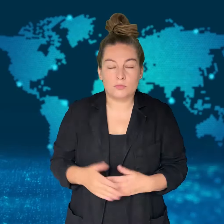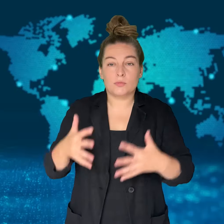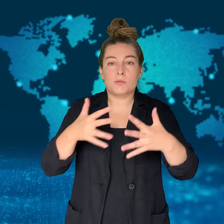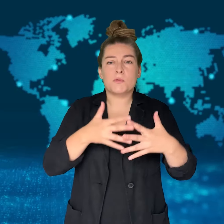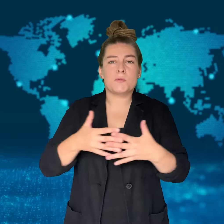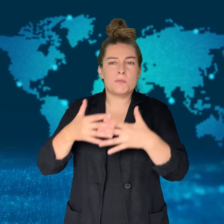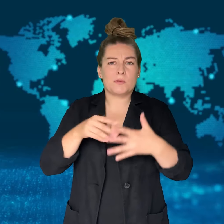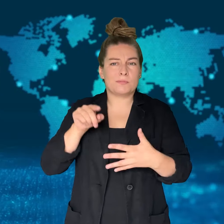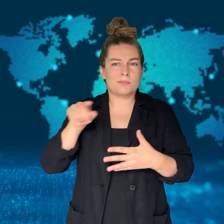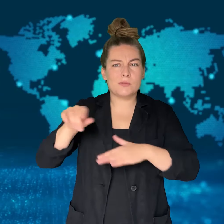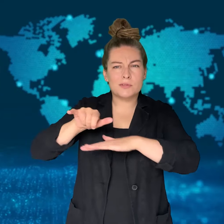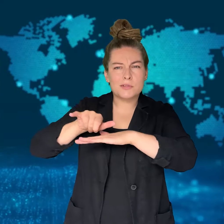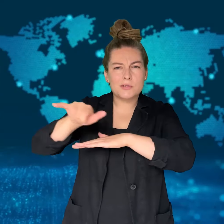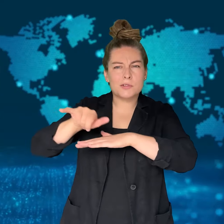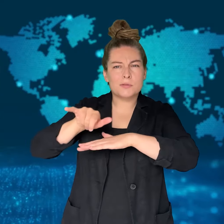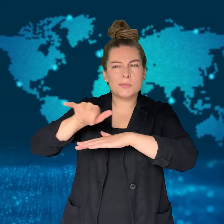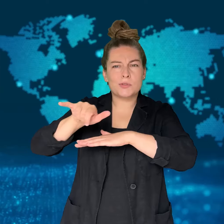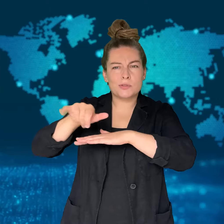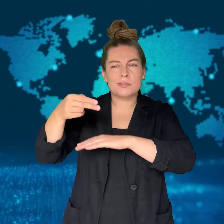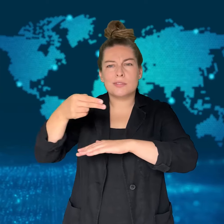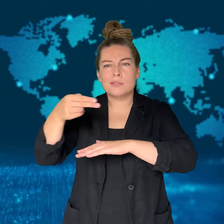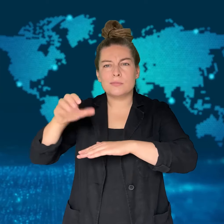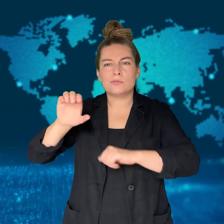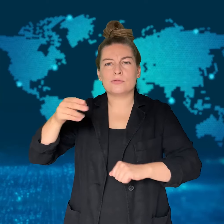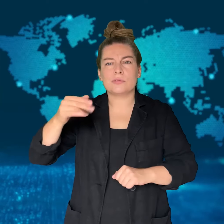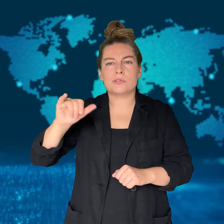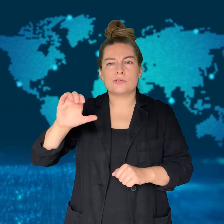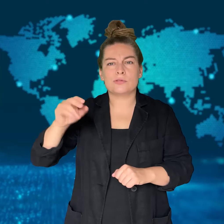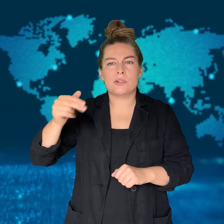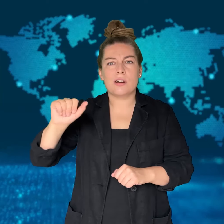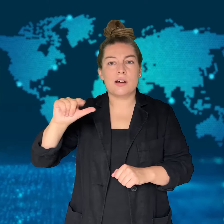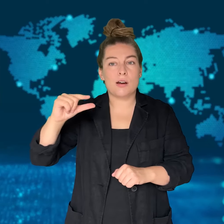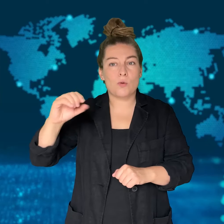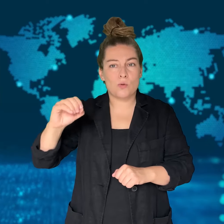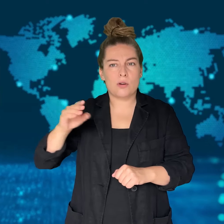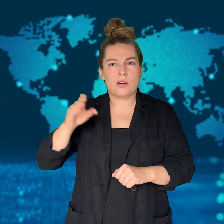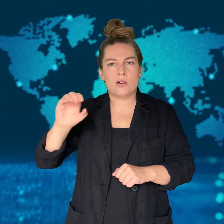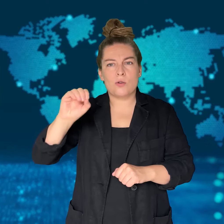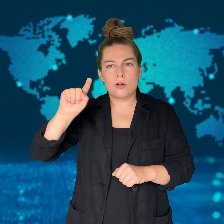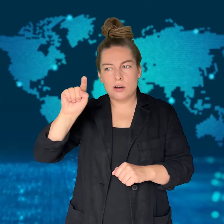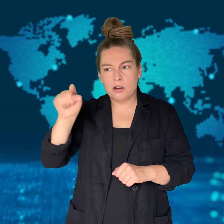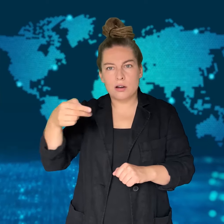[MONIKA]: An American woman died at a baggage room